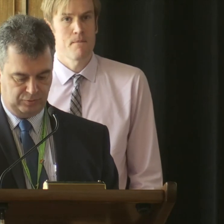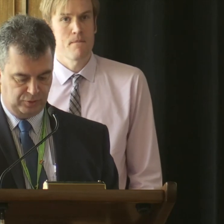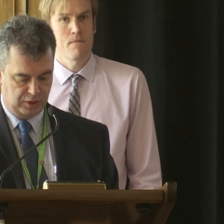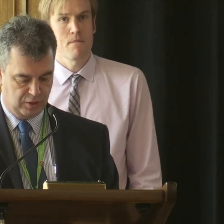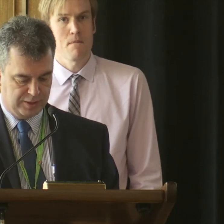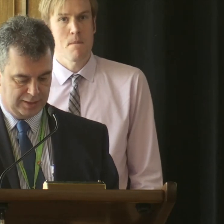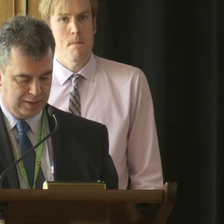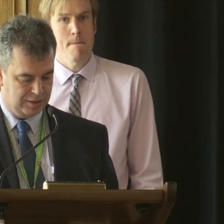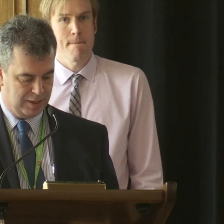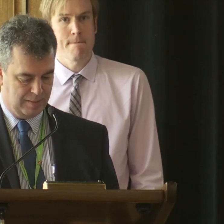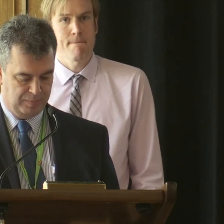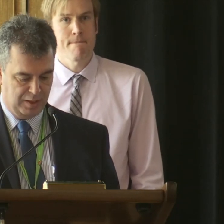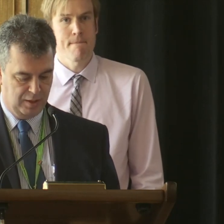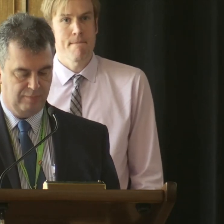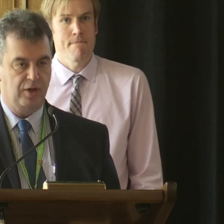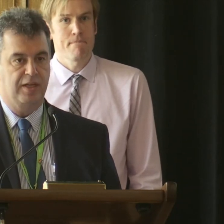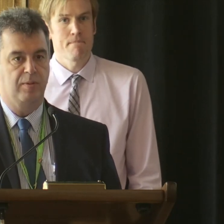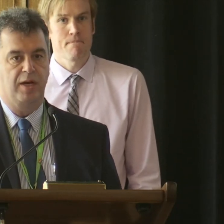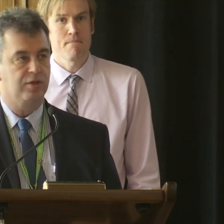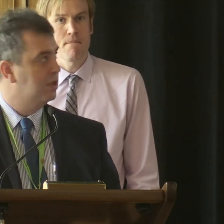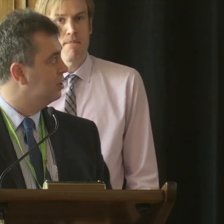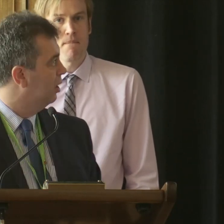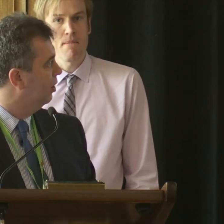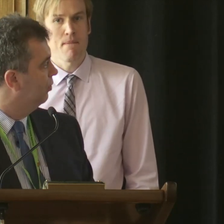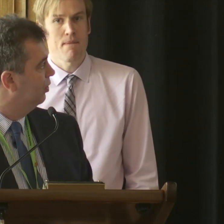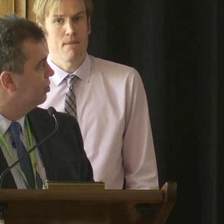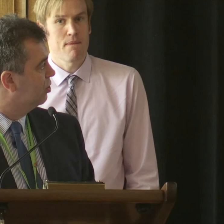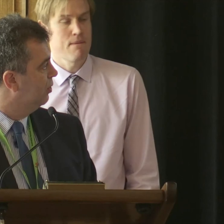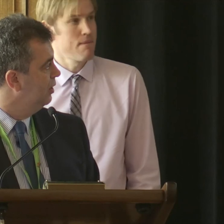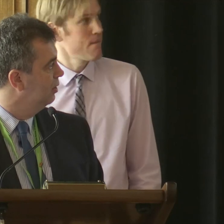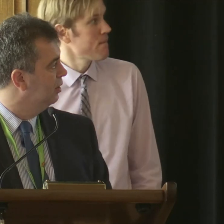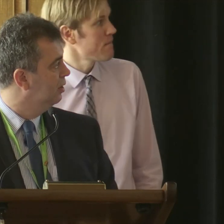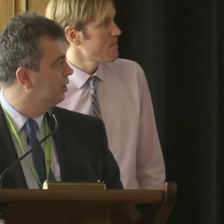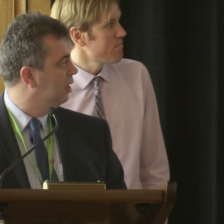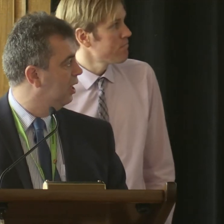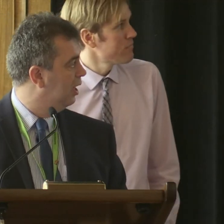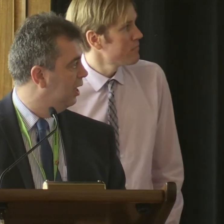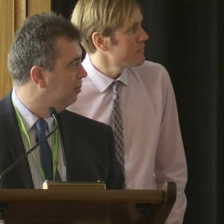free to contact us via the email address on the screen